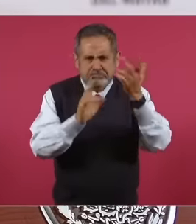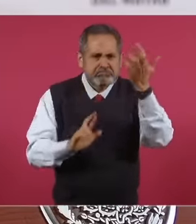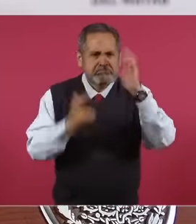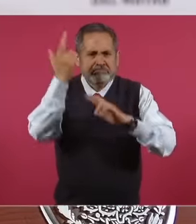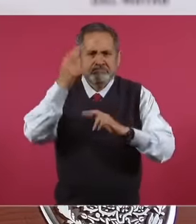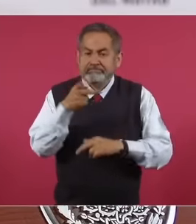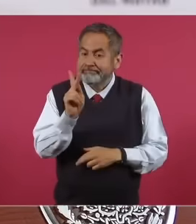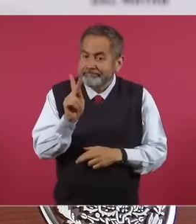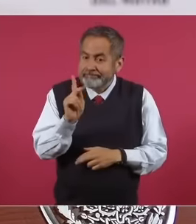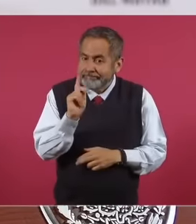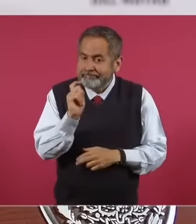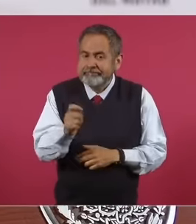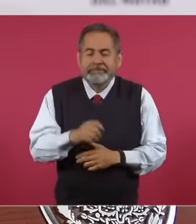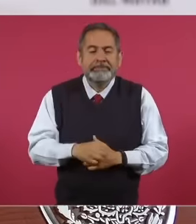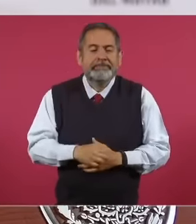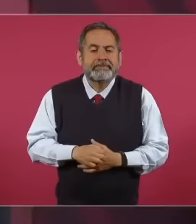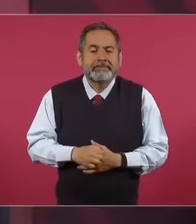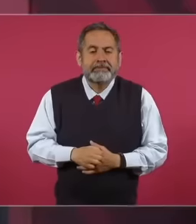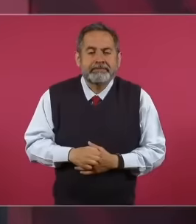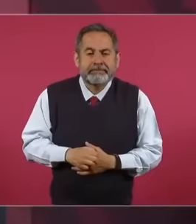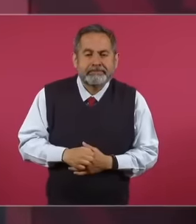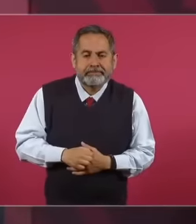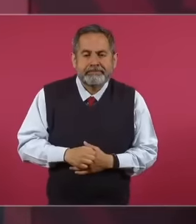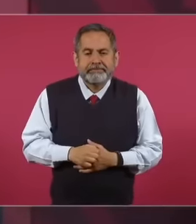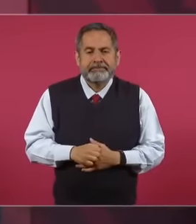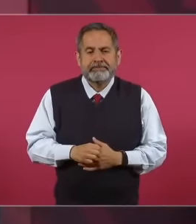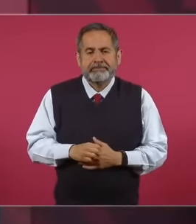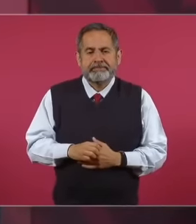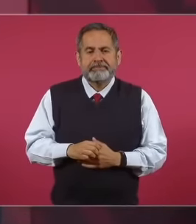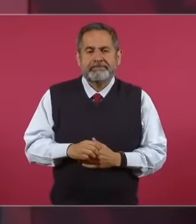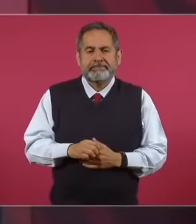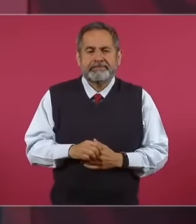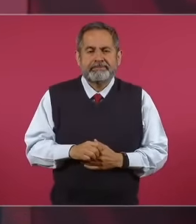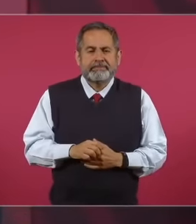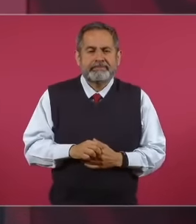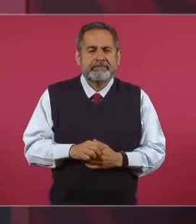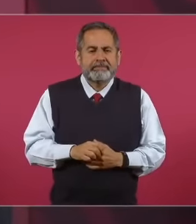that they are going